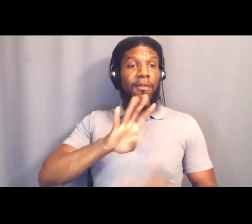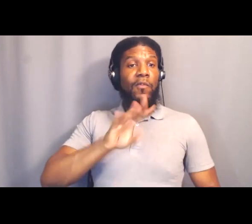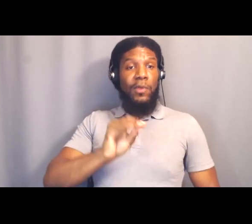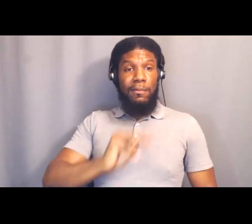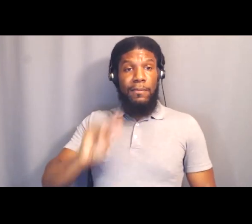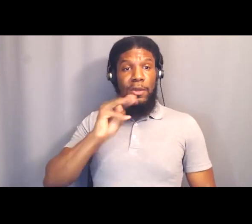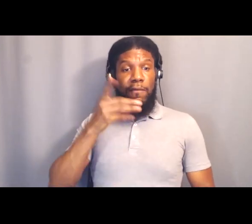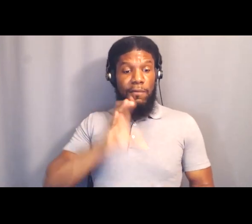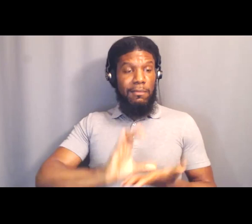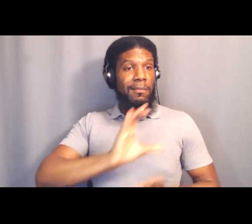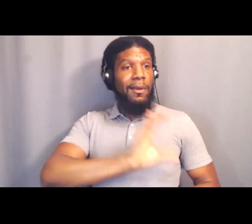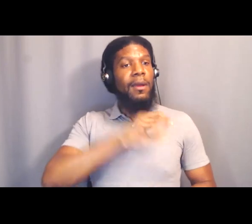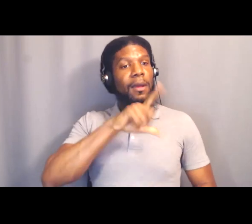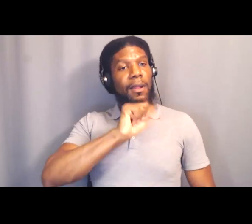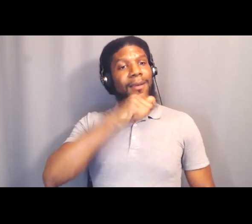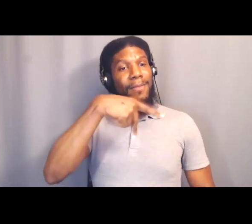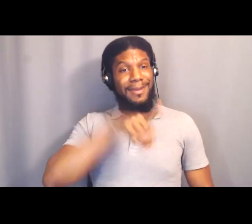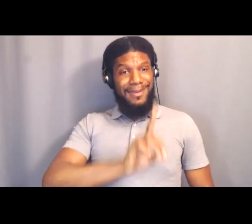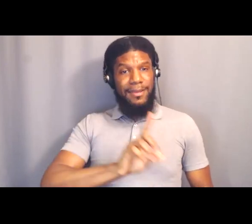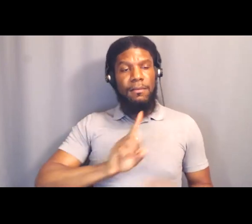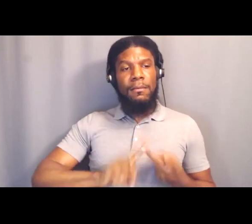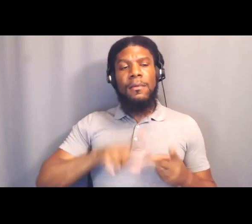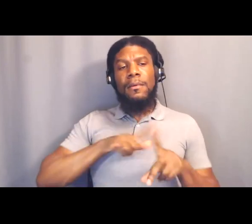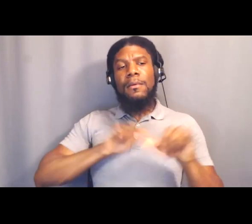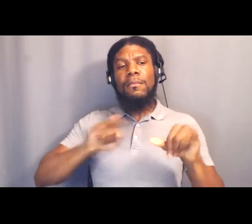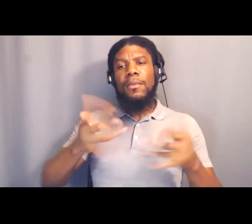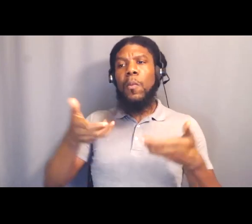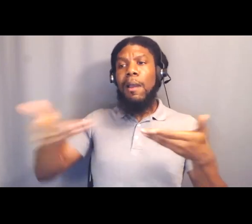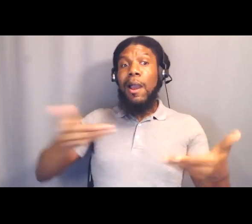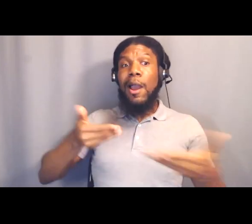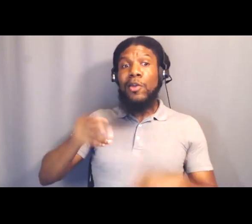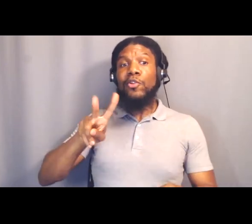He's seeking to hire 250 more LAPD officers.